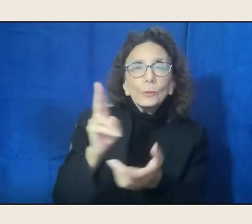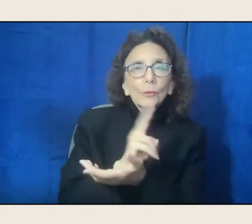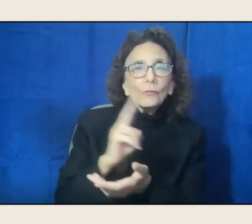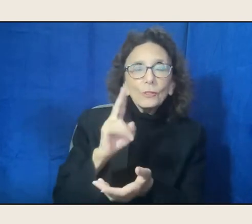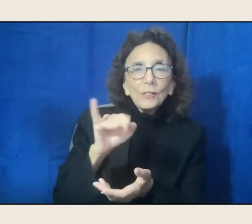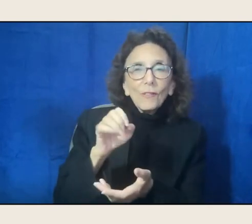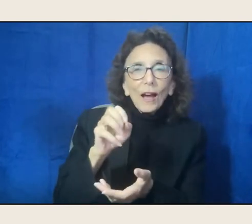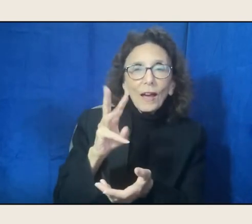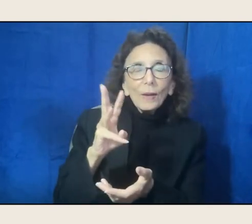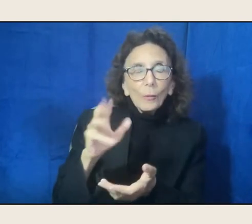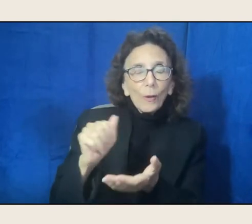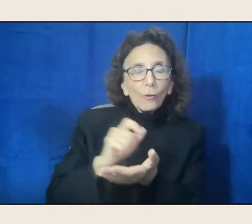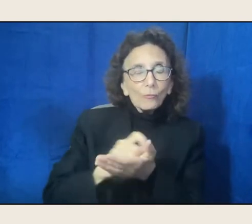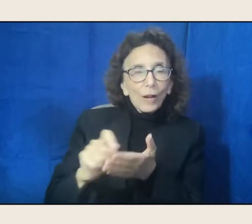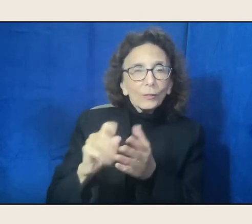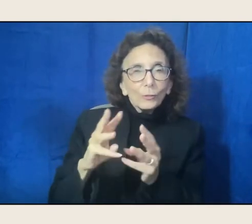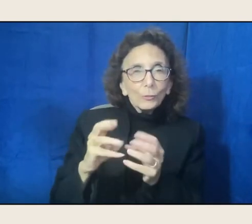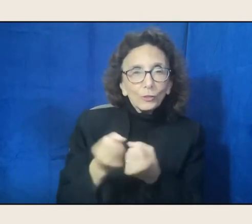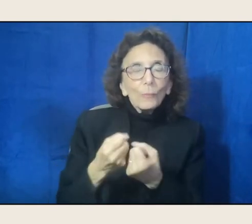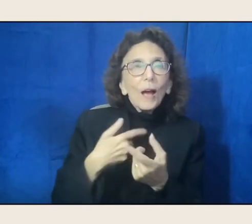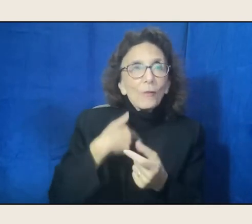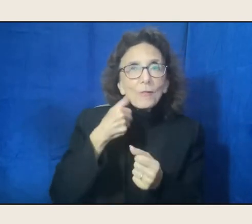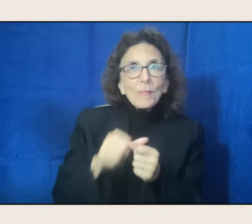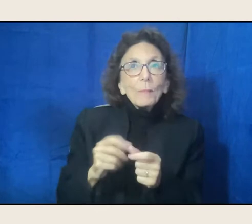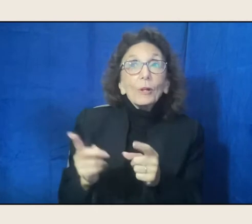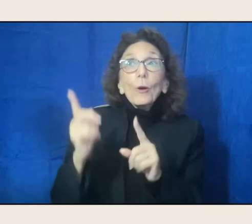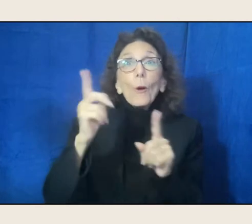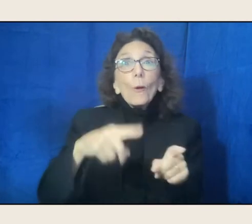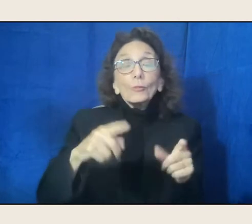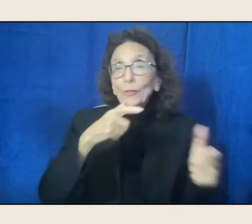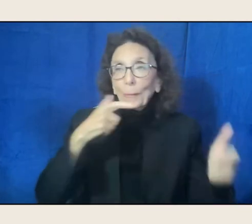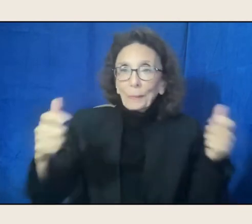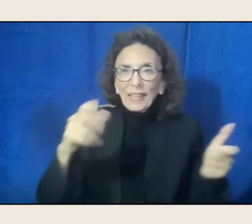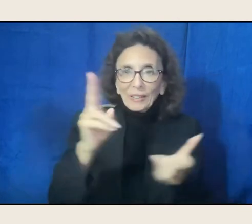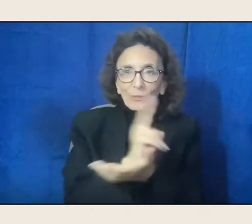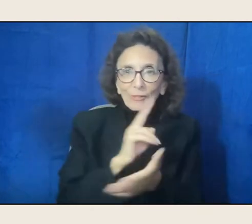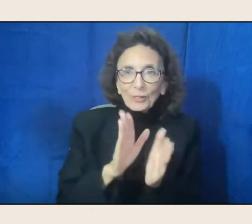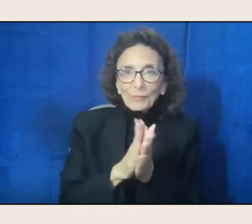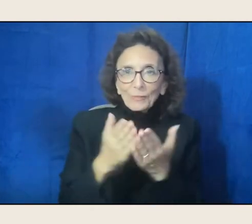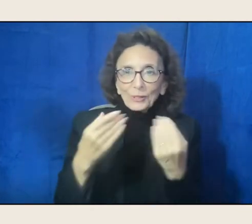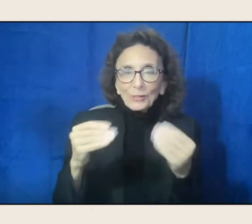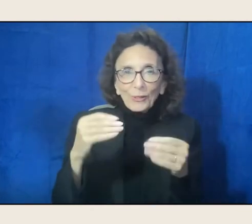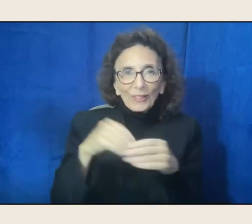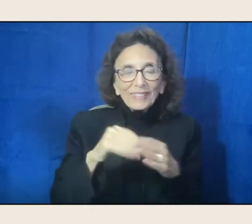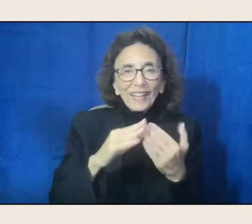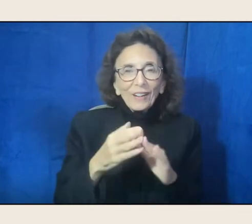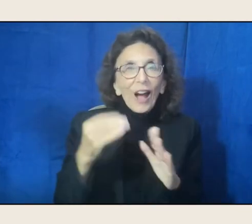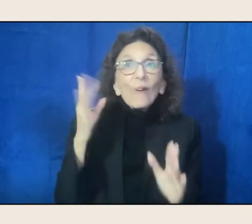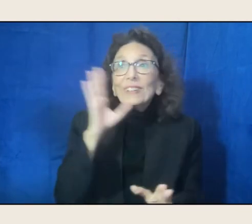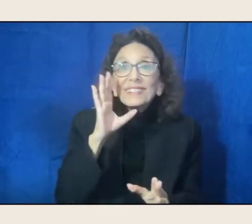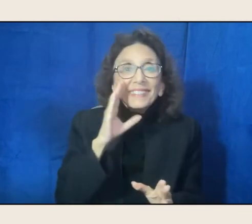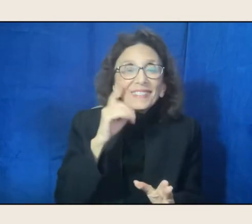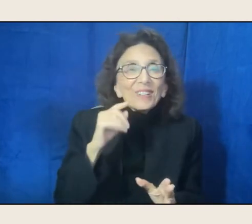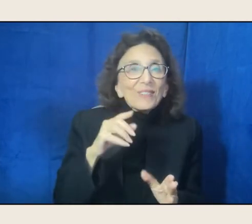and going into the big university bookstore, and I thought, I always look for Native poets and writers,